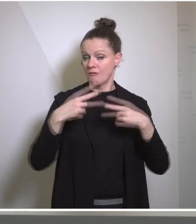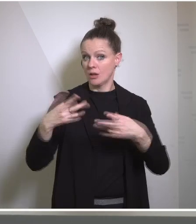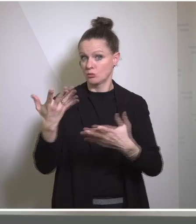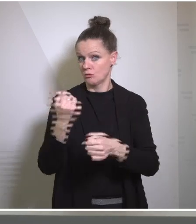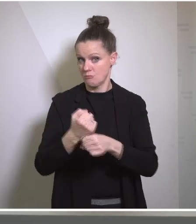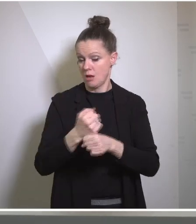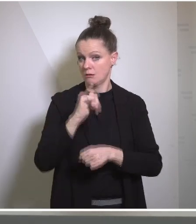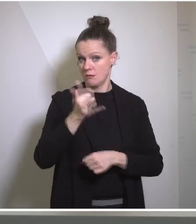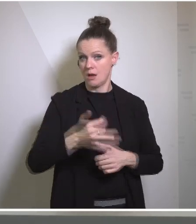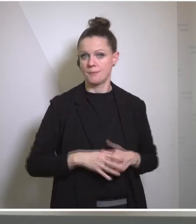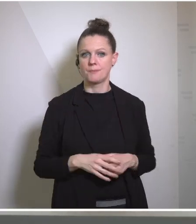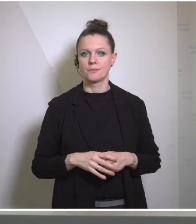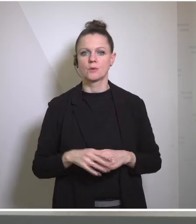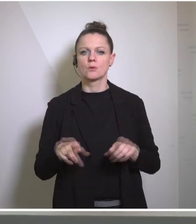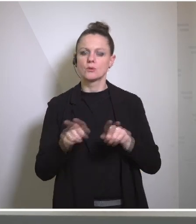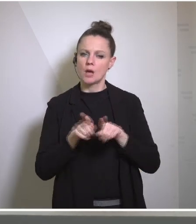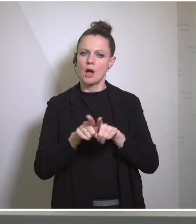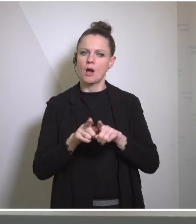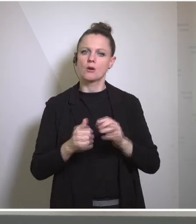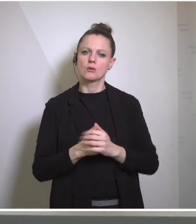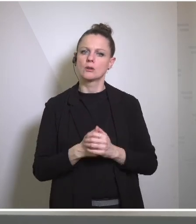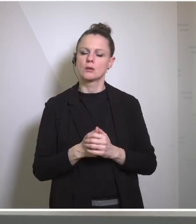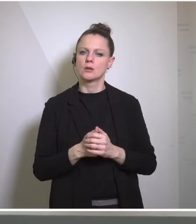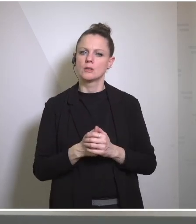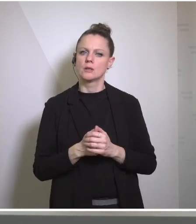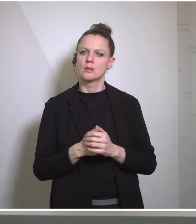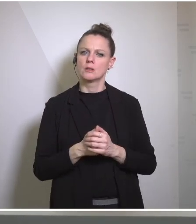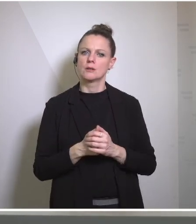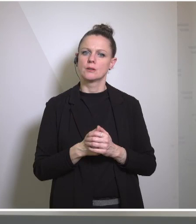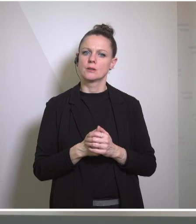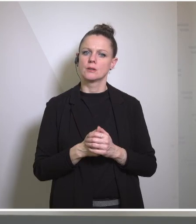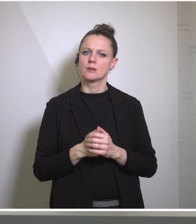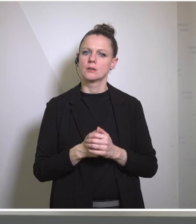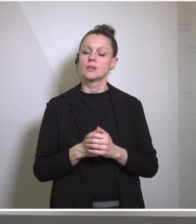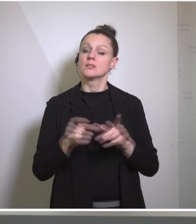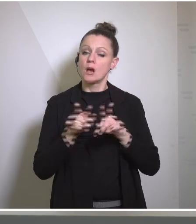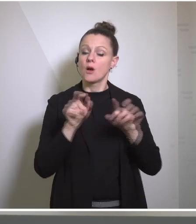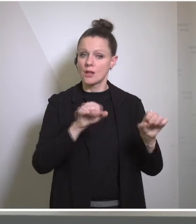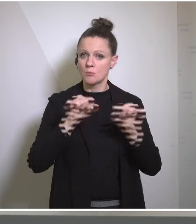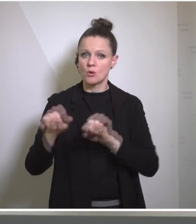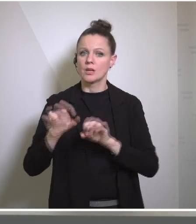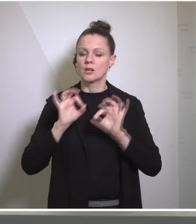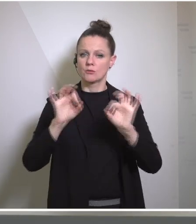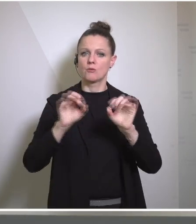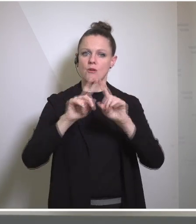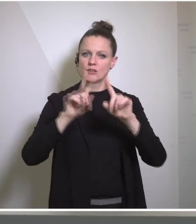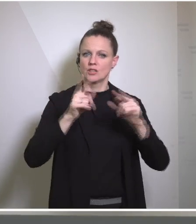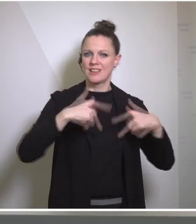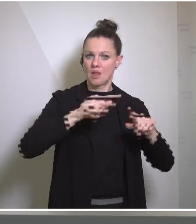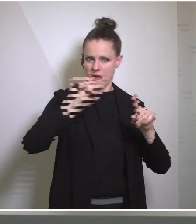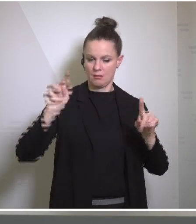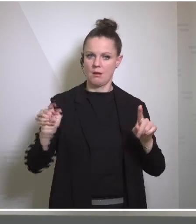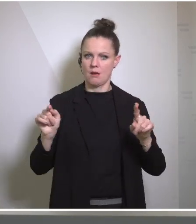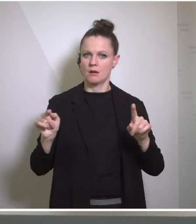I think, very beneficial in this moment is, it's also an opportunity for countries to focus and